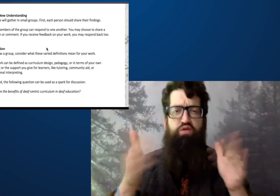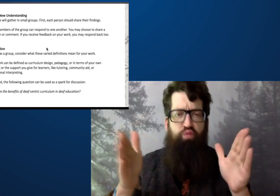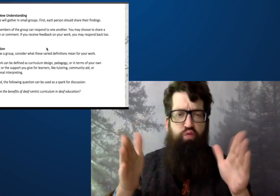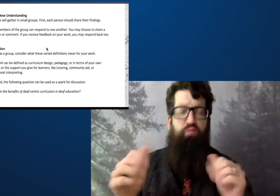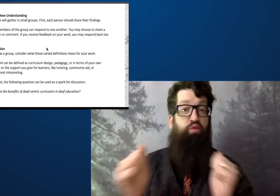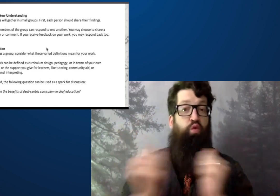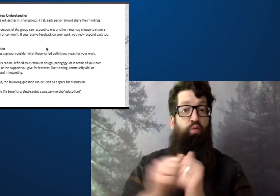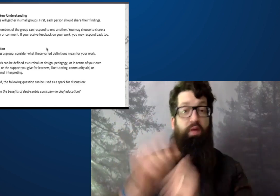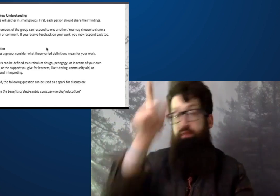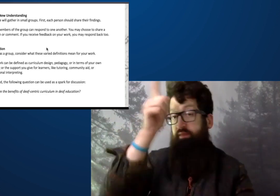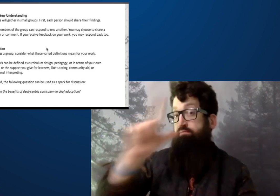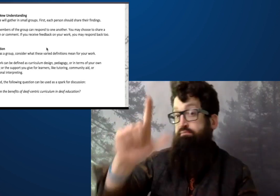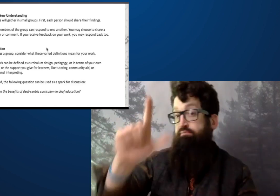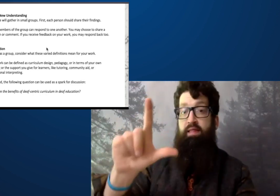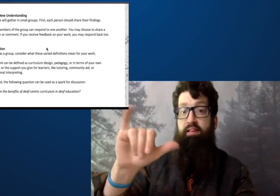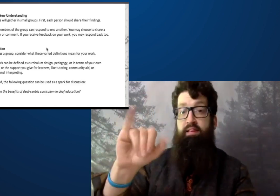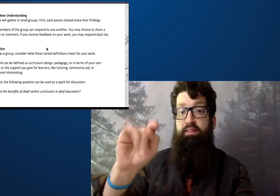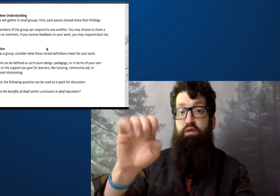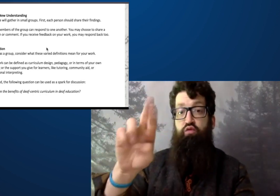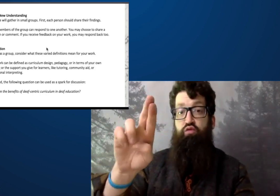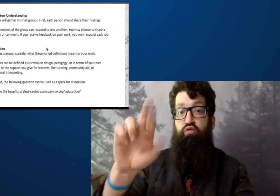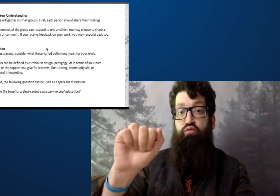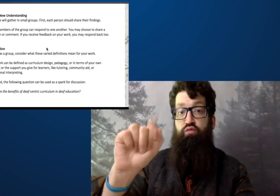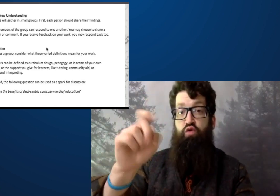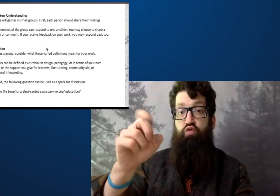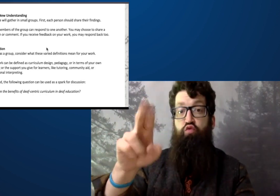I think there's a lot of English research